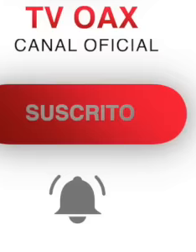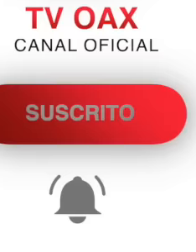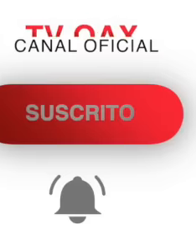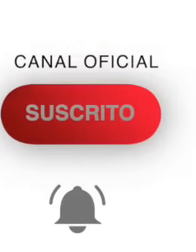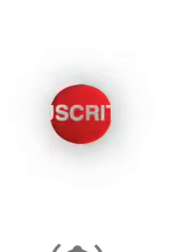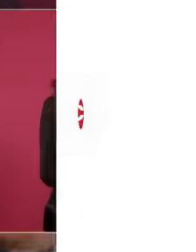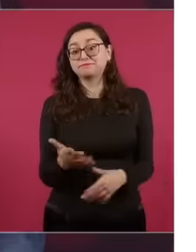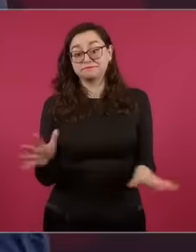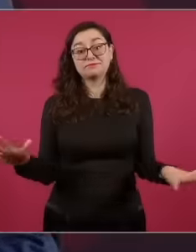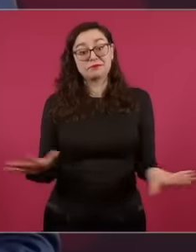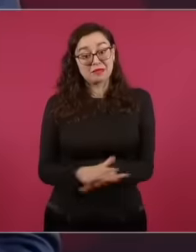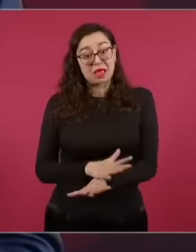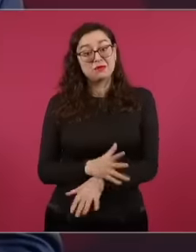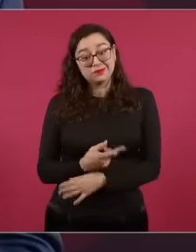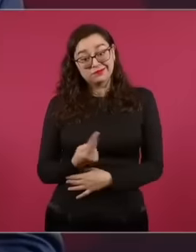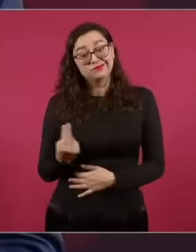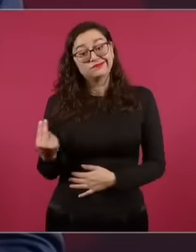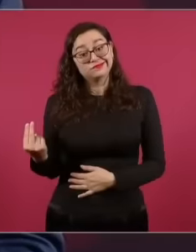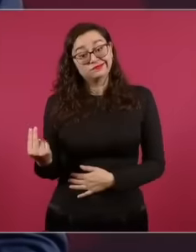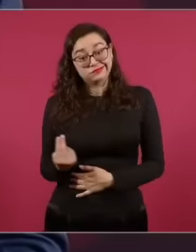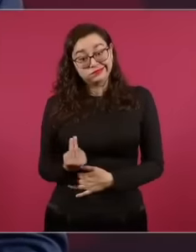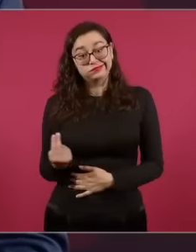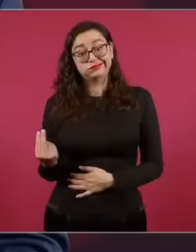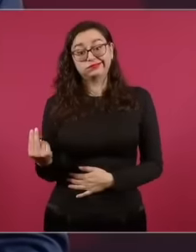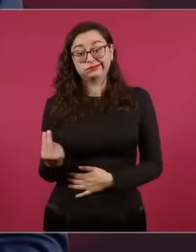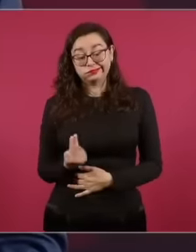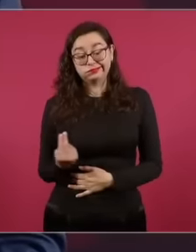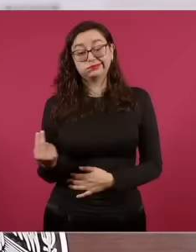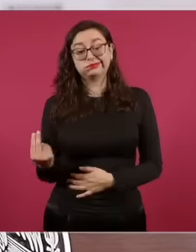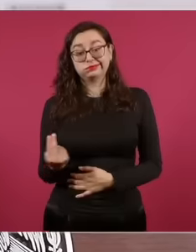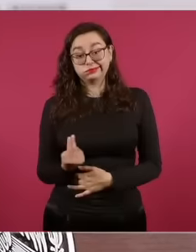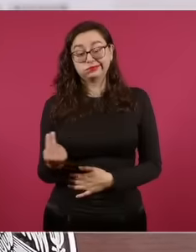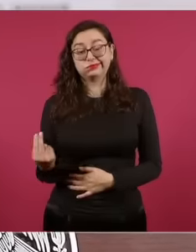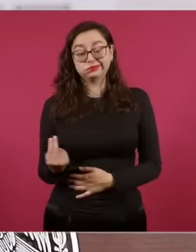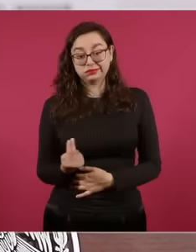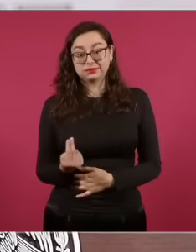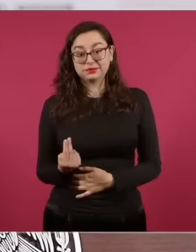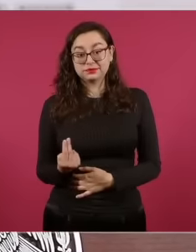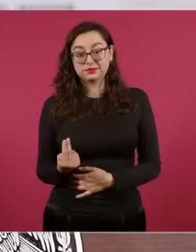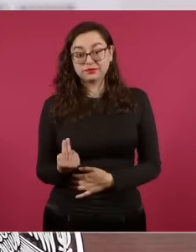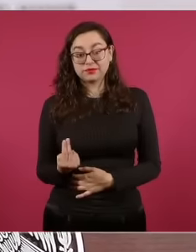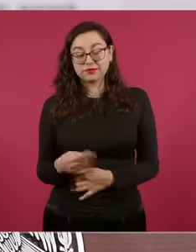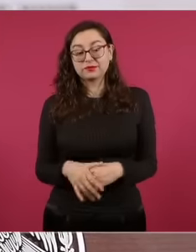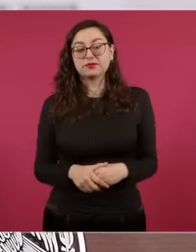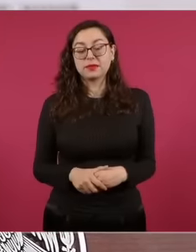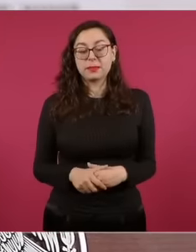necessary to address in my